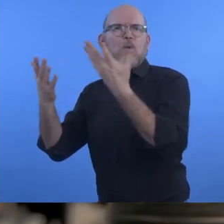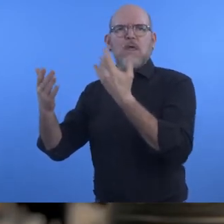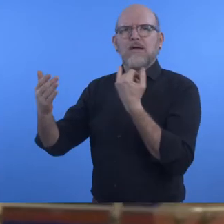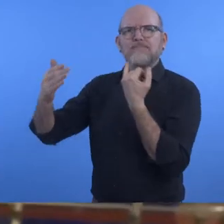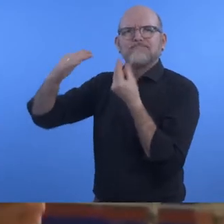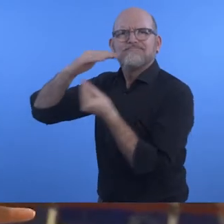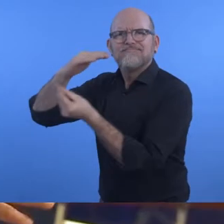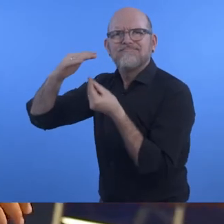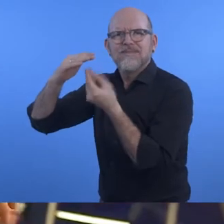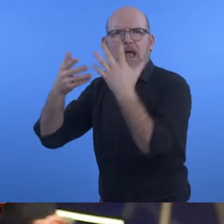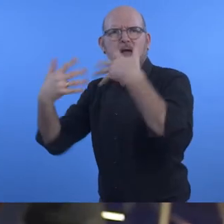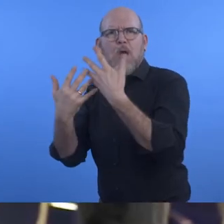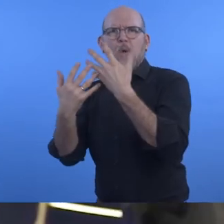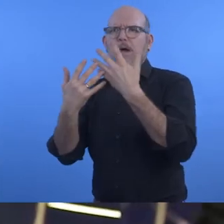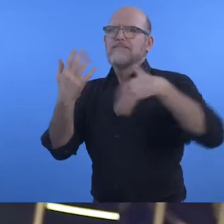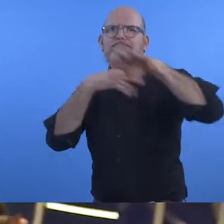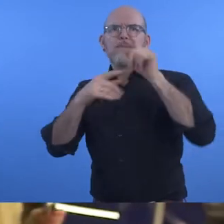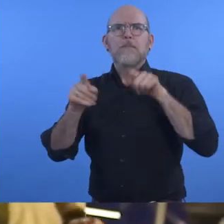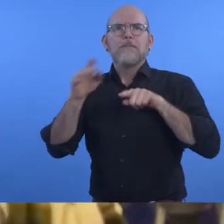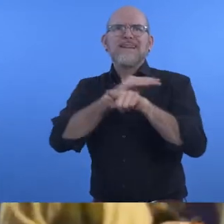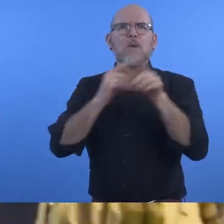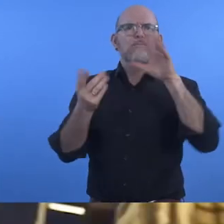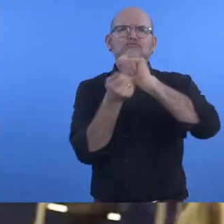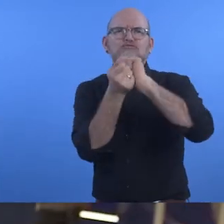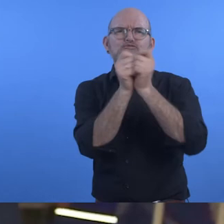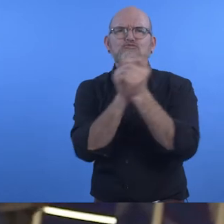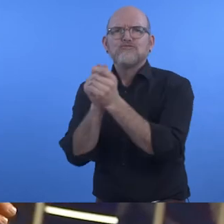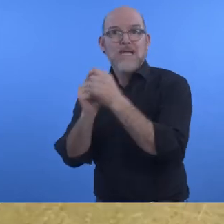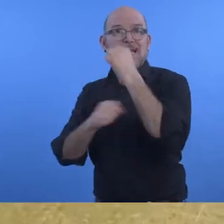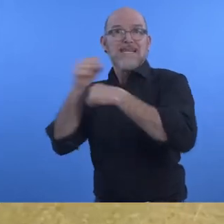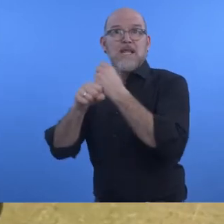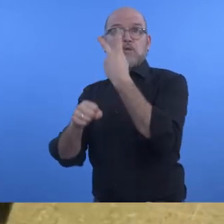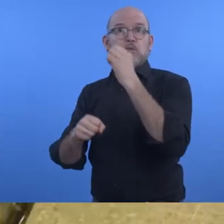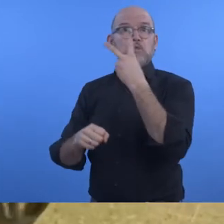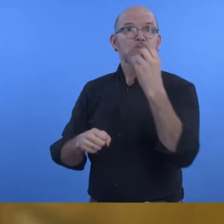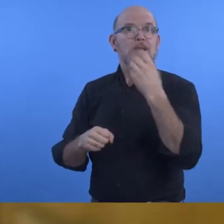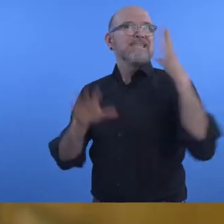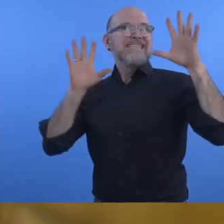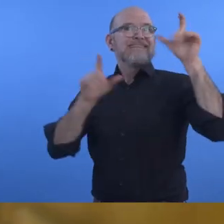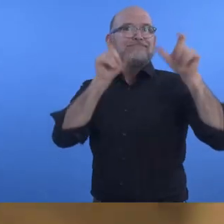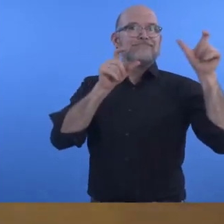In 2020, the 10 members of the group acted as consultants on